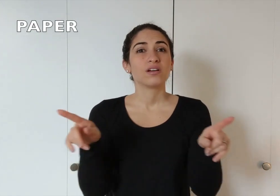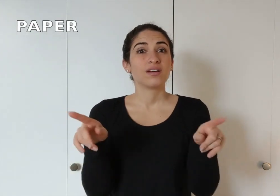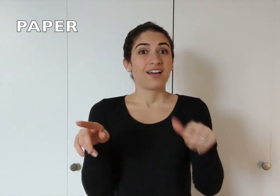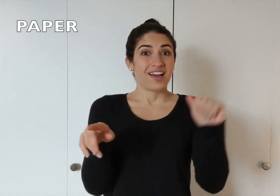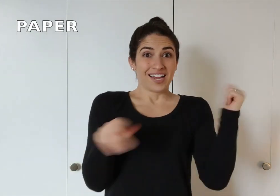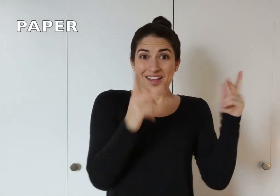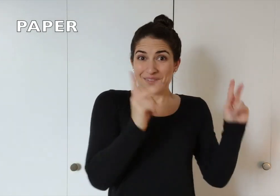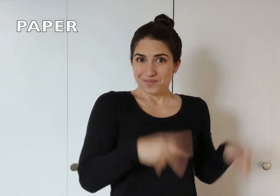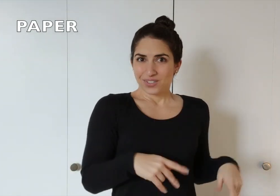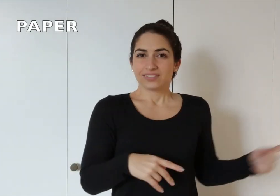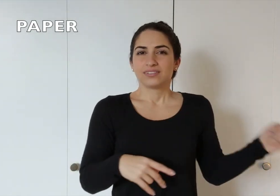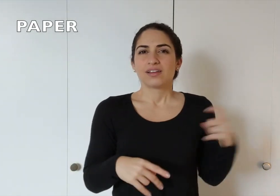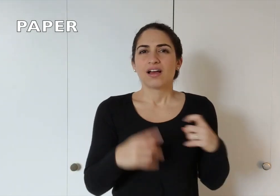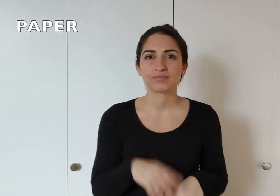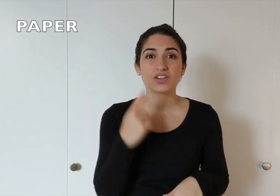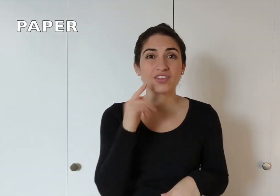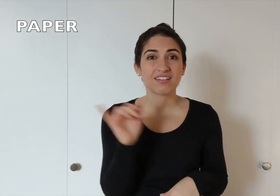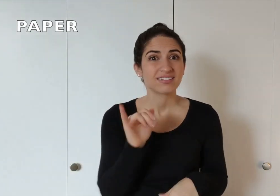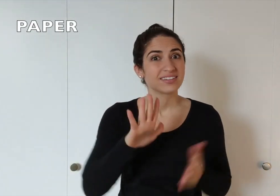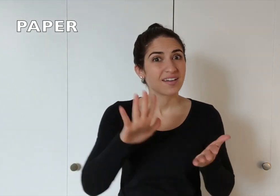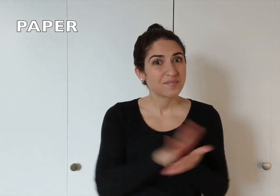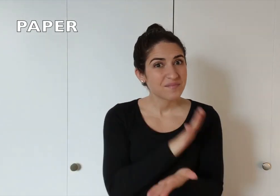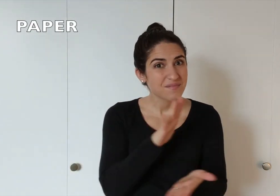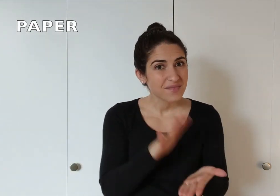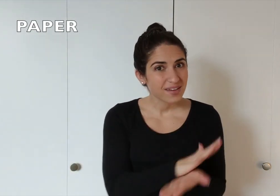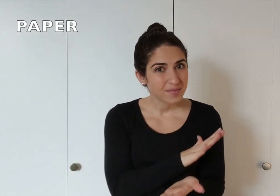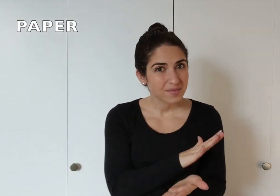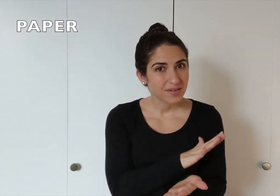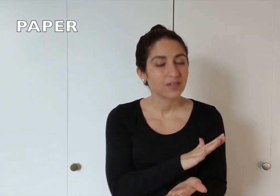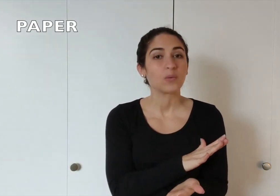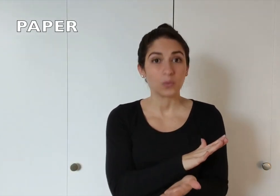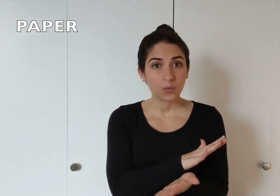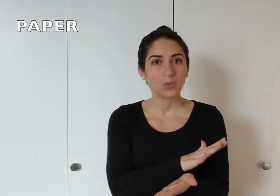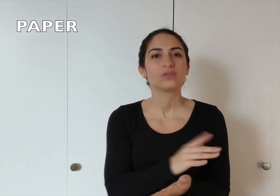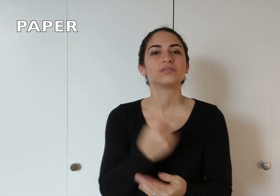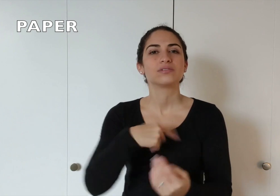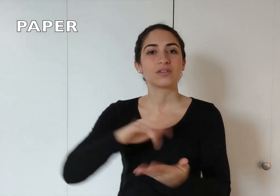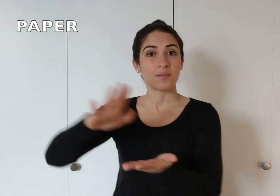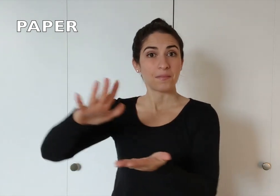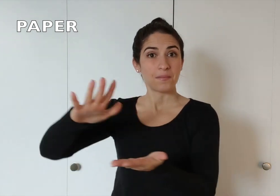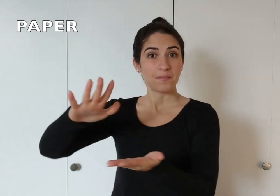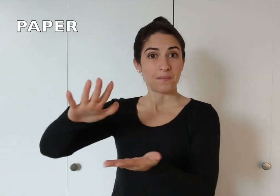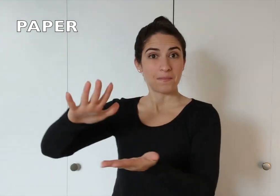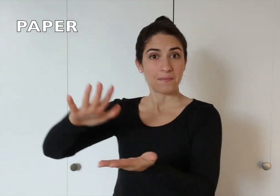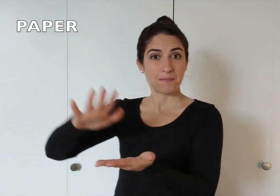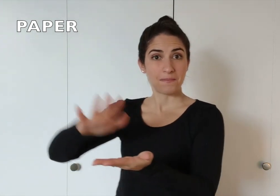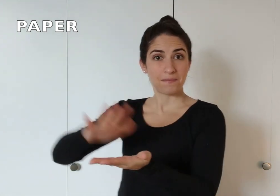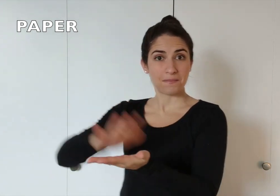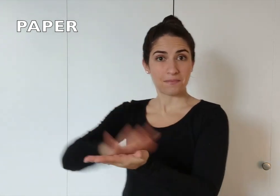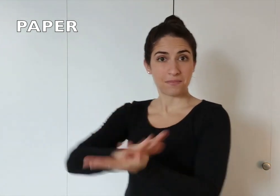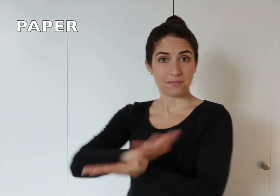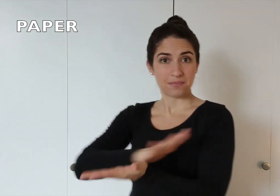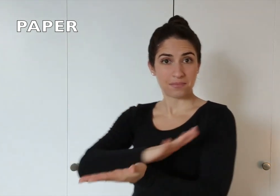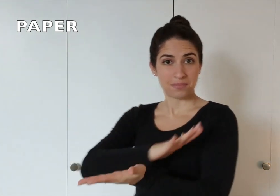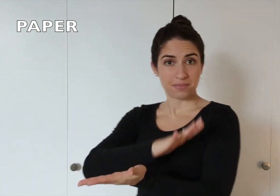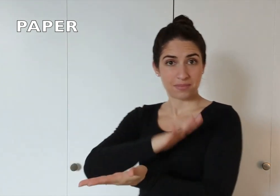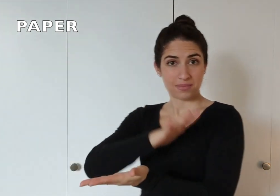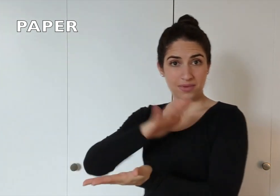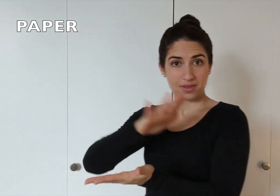Another person asked: "It looks like PAPER!" So the sign PAPER...